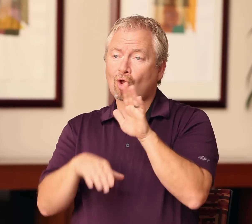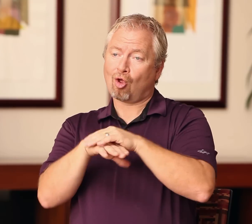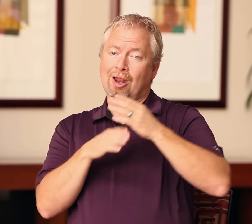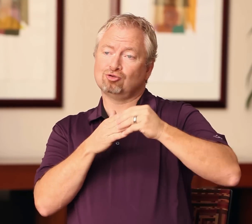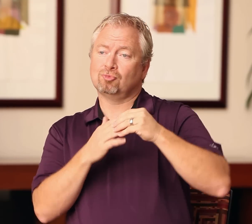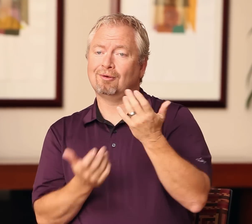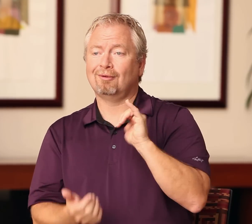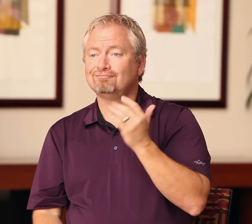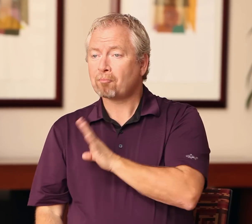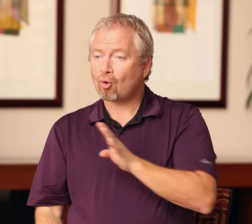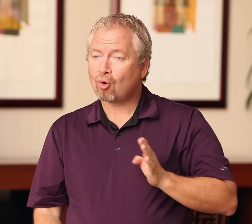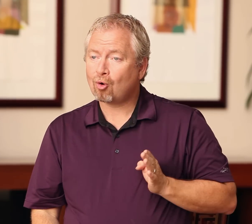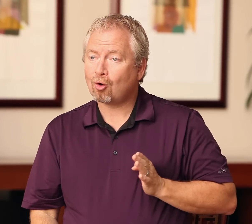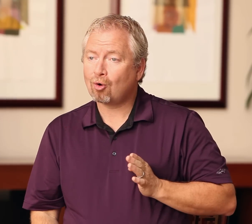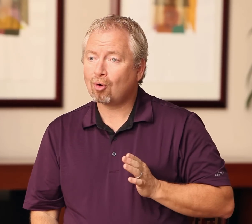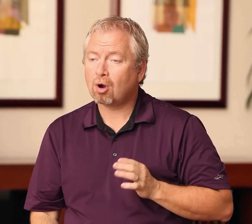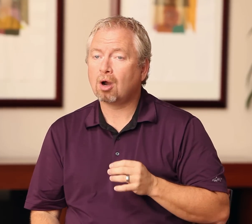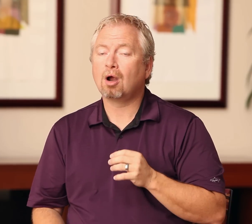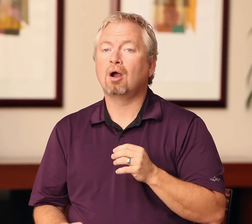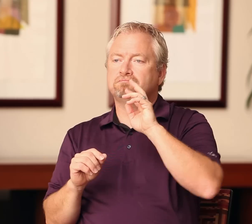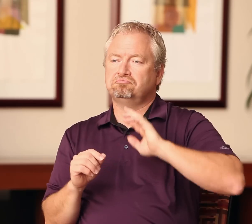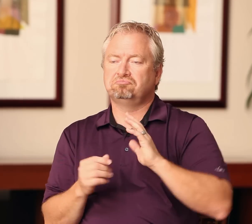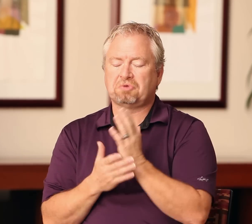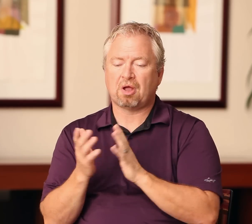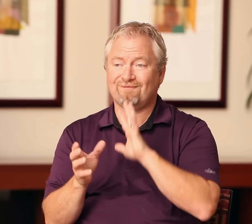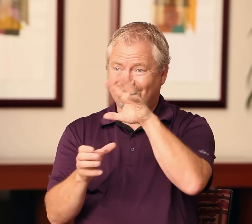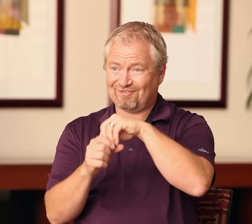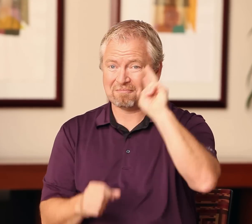Some leadership opportunities — deaf interpreters could serve on various boards. I understand